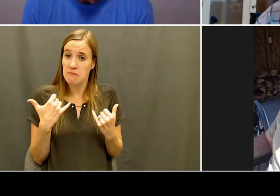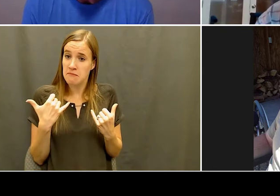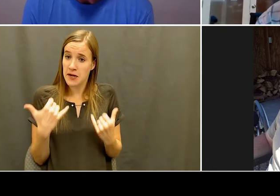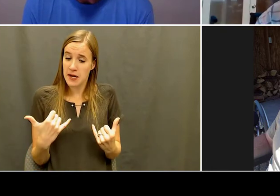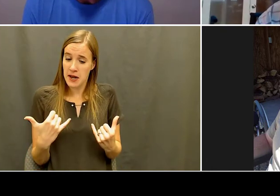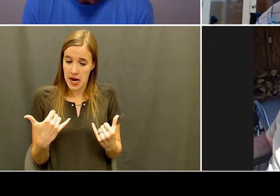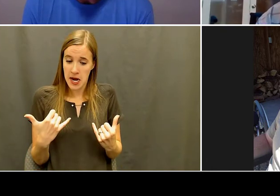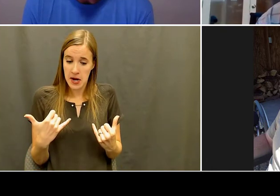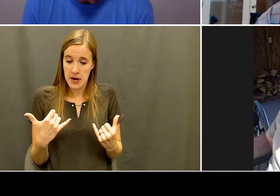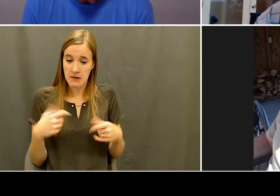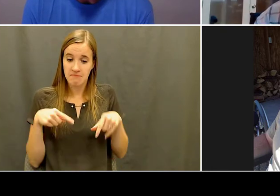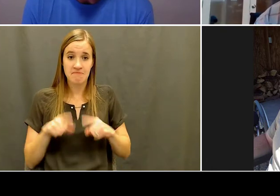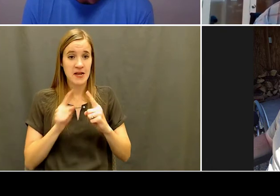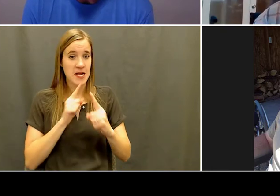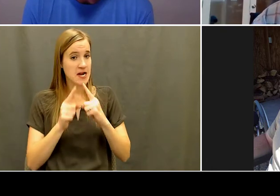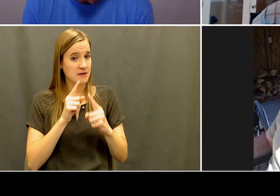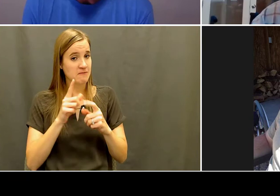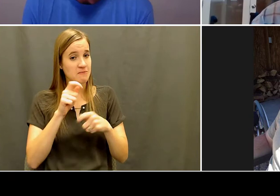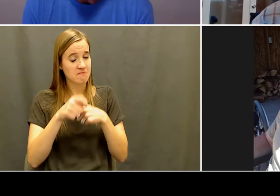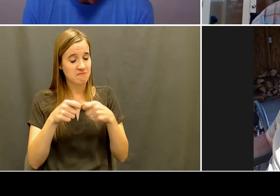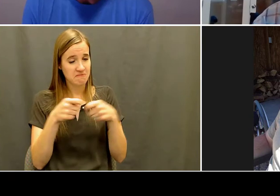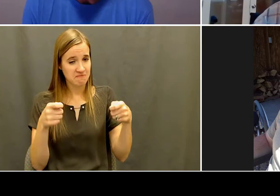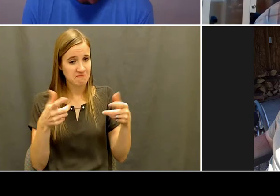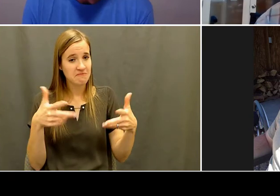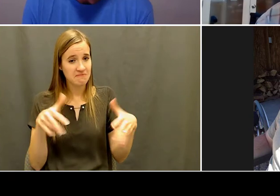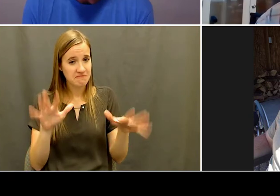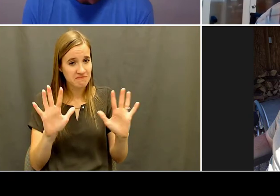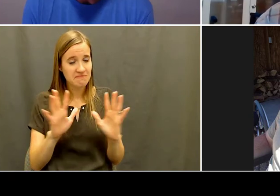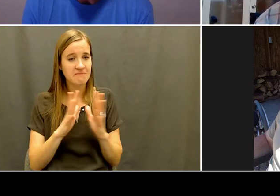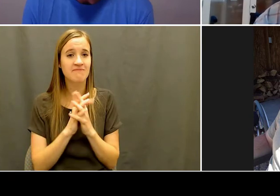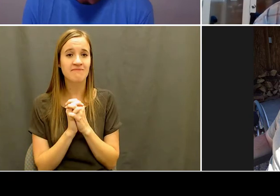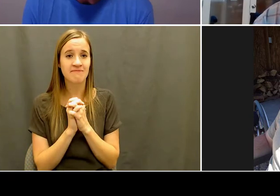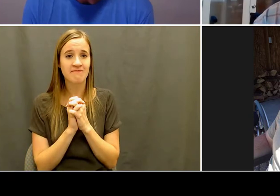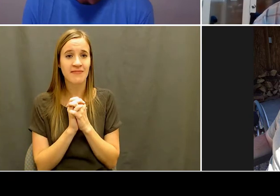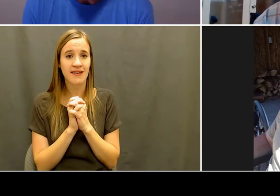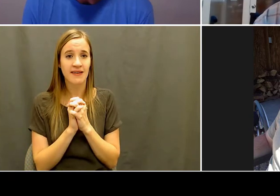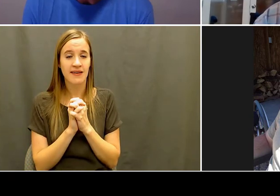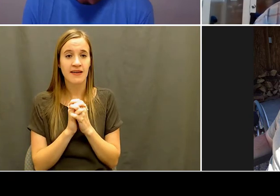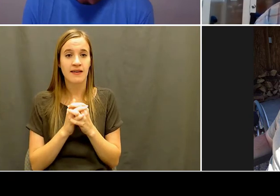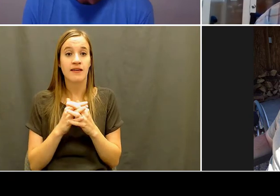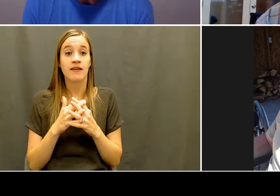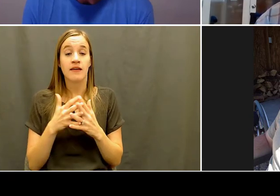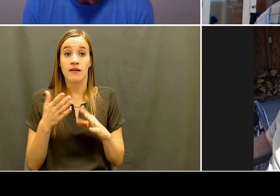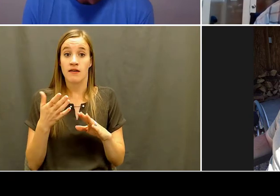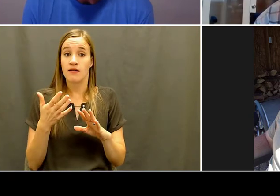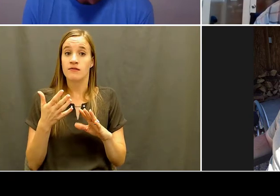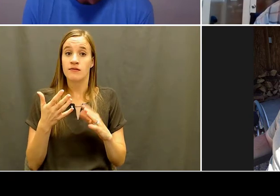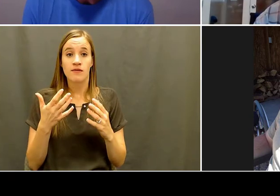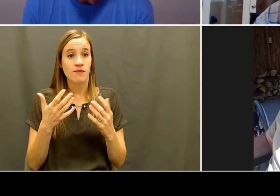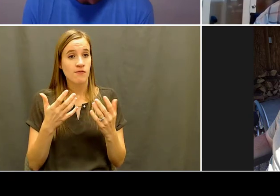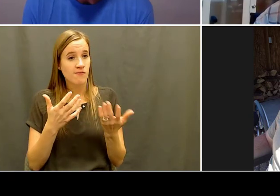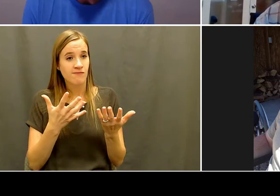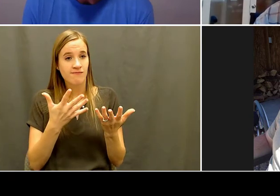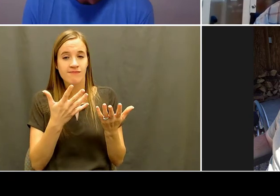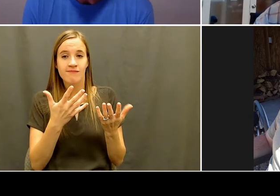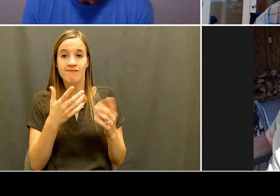talk a little bit about your background Kelly and and the genesis of the sports camp. And then surprise you with